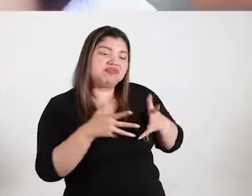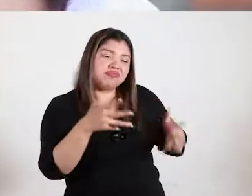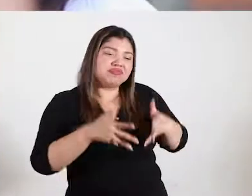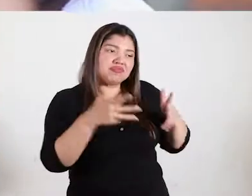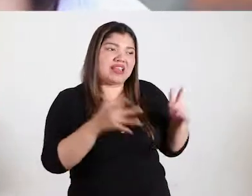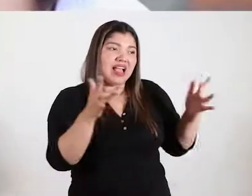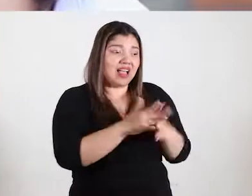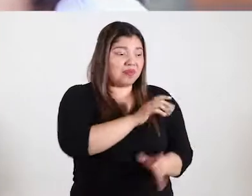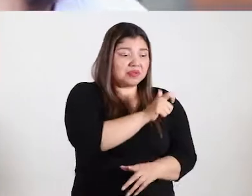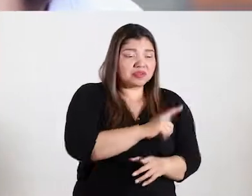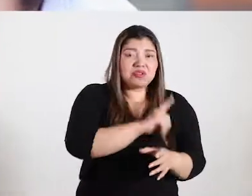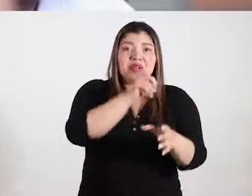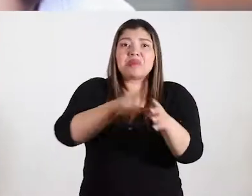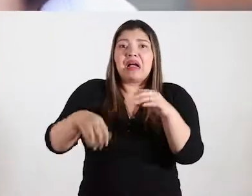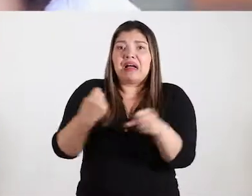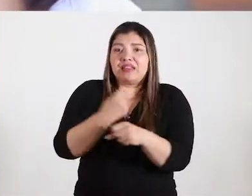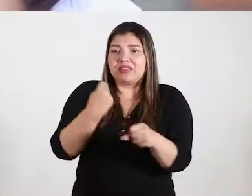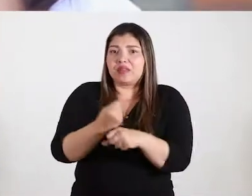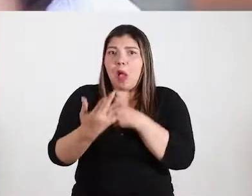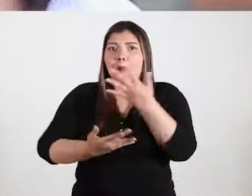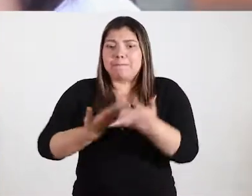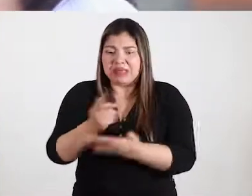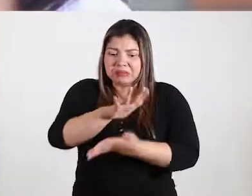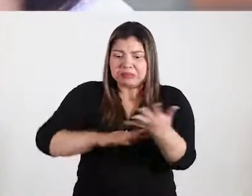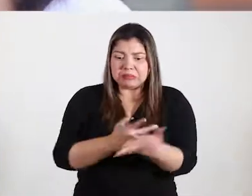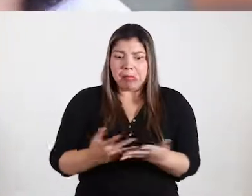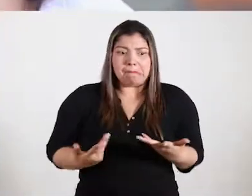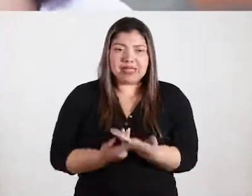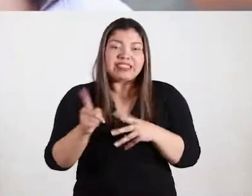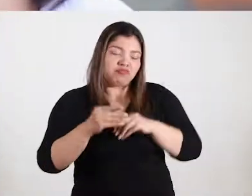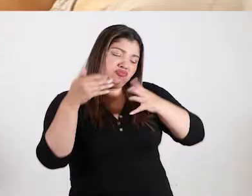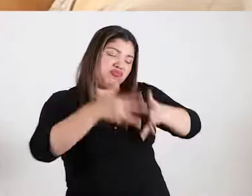formats in which they work, for example, the administrations so that they improve their work.